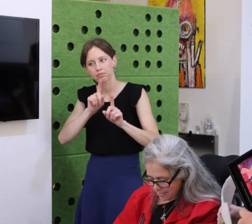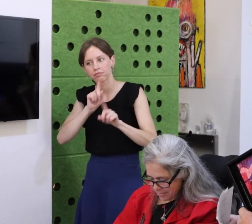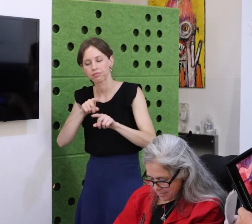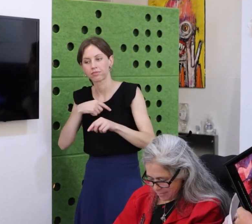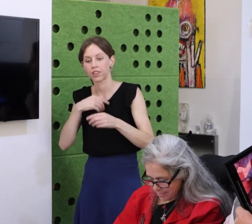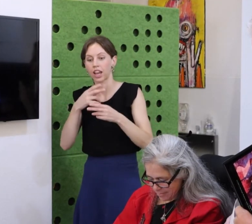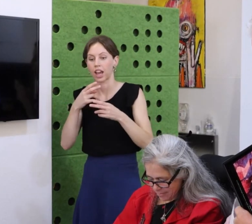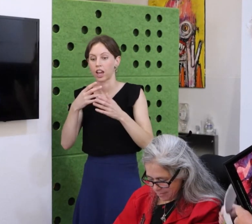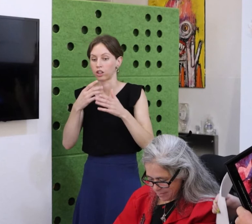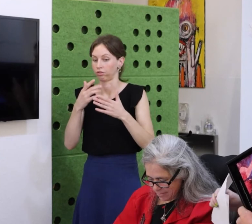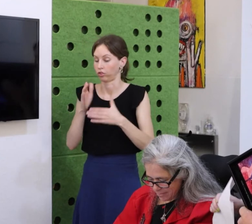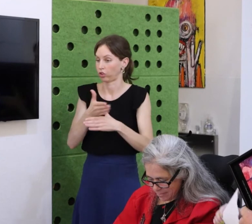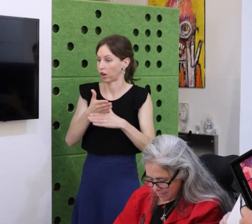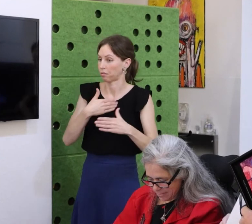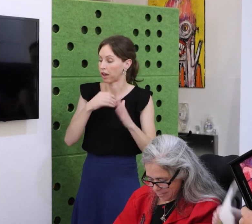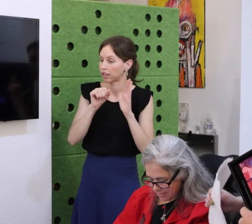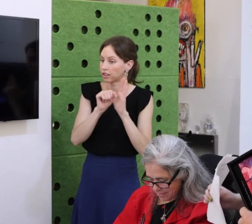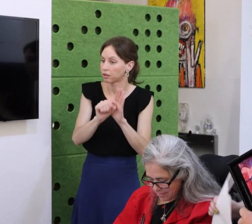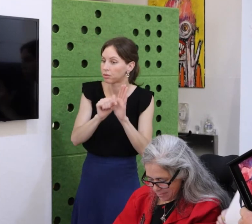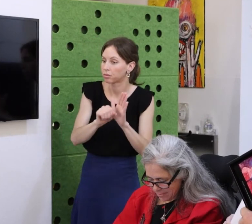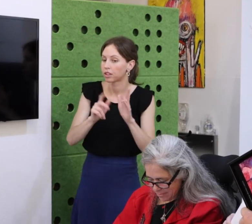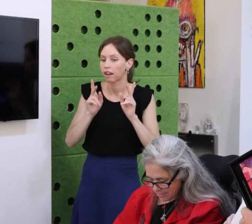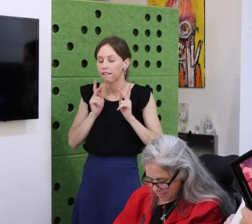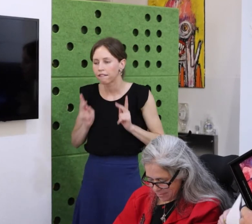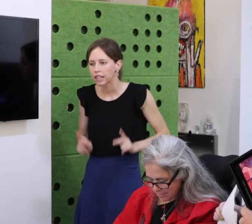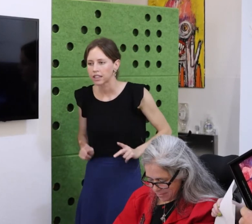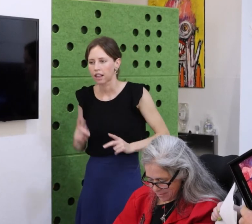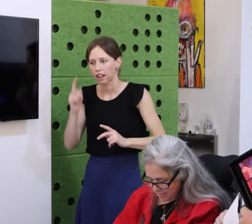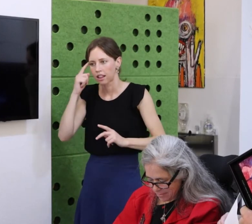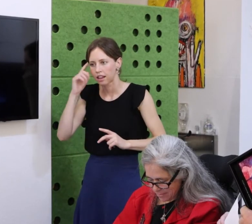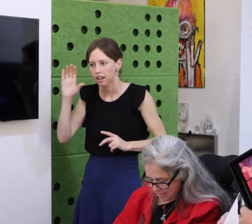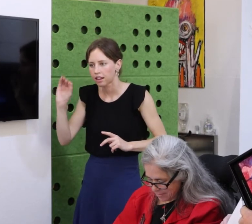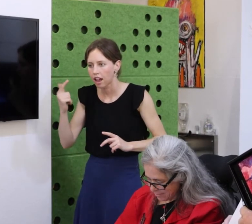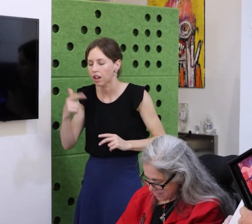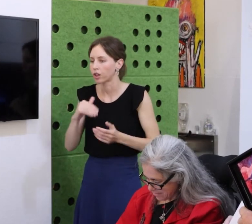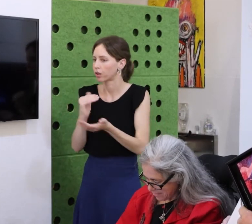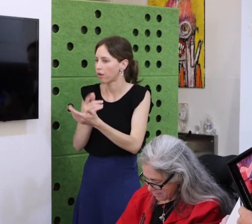my garage in case ever wanted to remember myself.